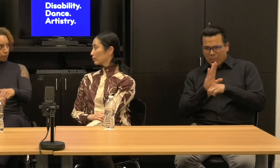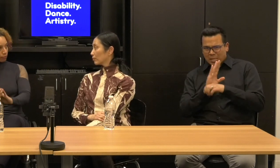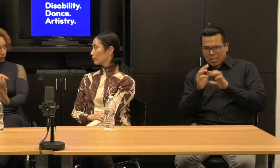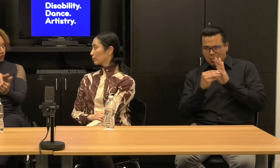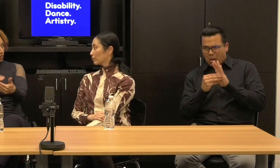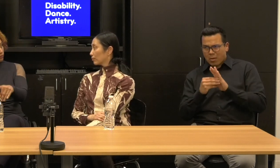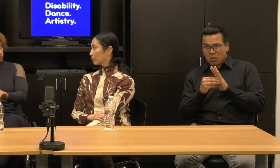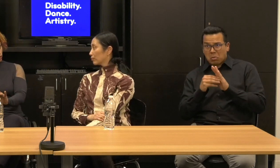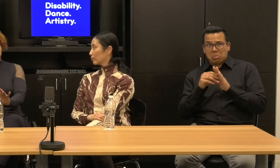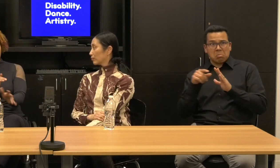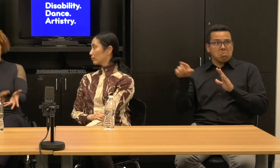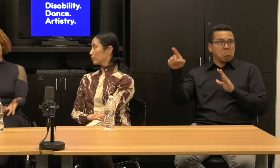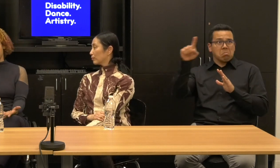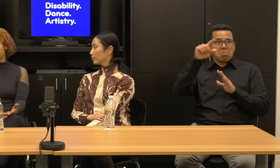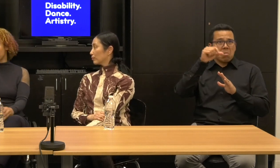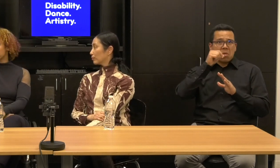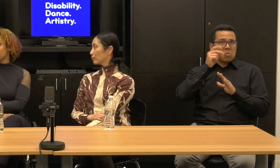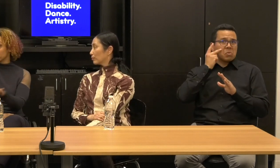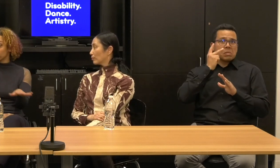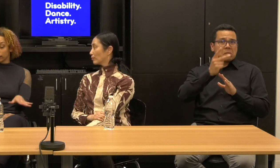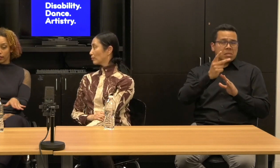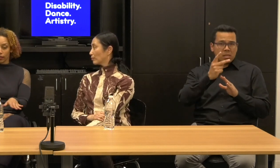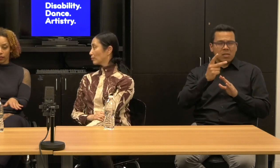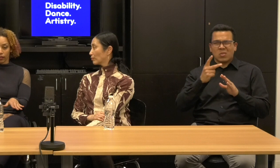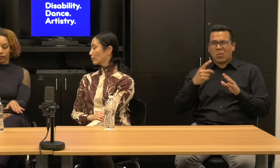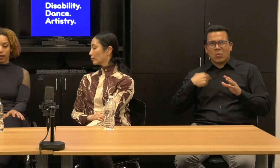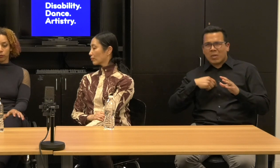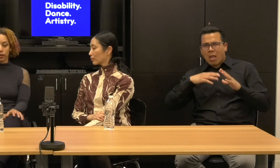Weve finished building the infrastructure and I think that was the other thing that